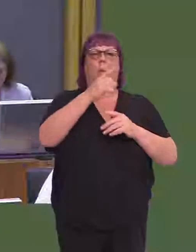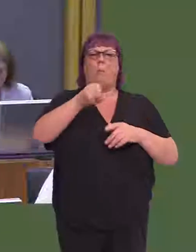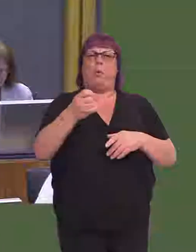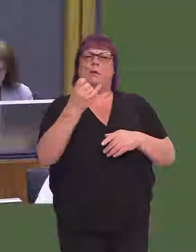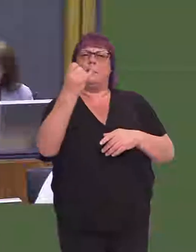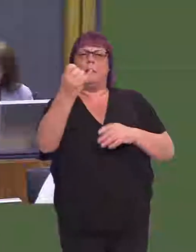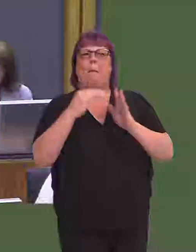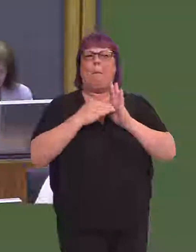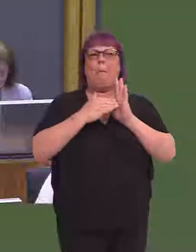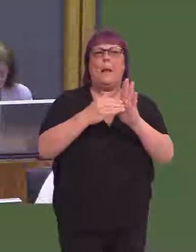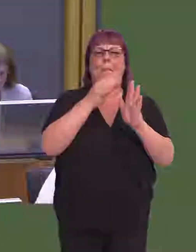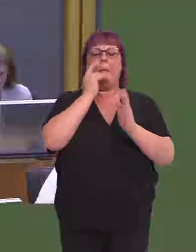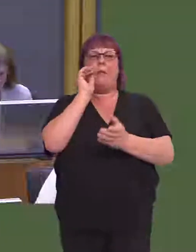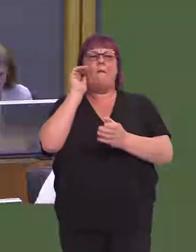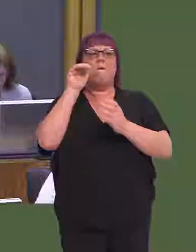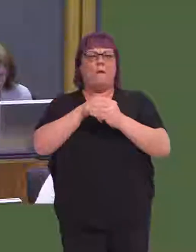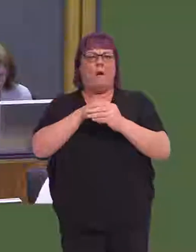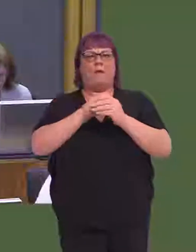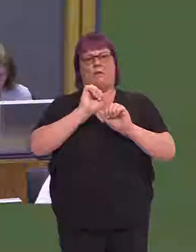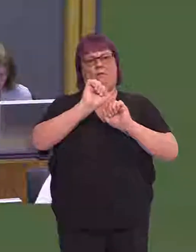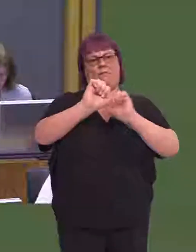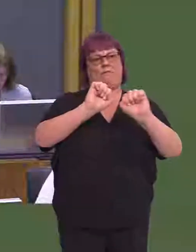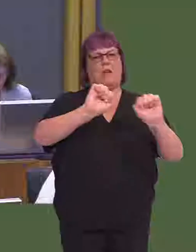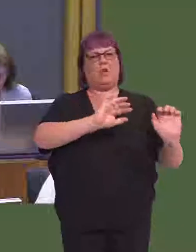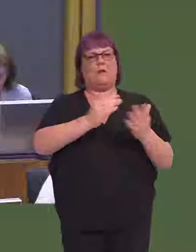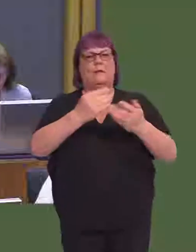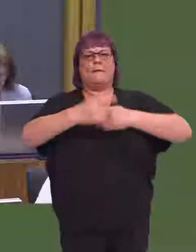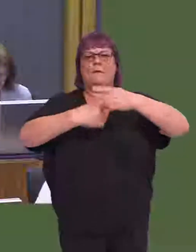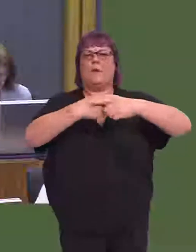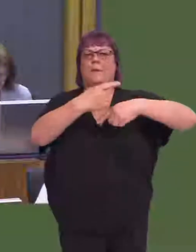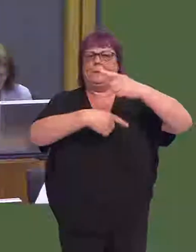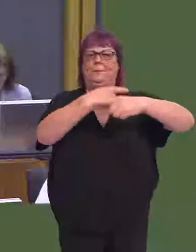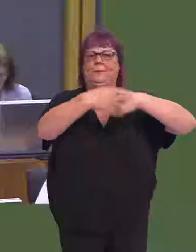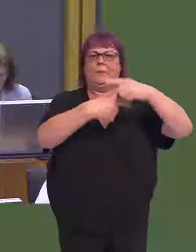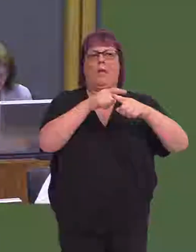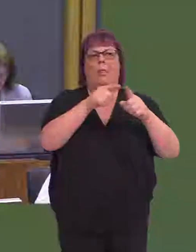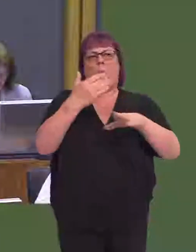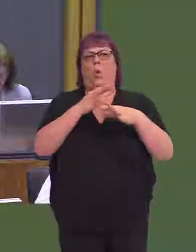million participants at leisure facilities annually and they work in close partnership with Newport